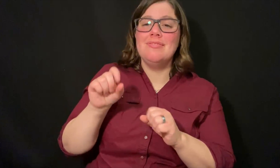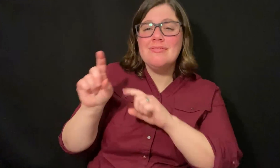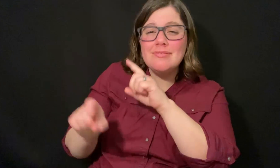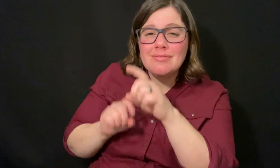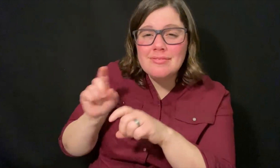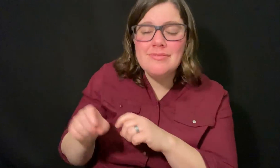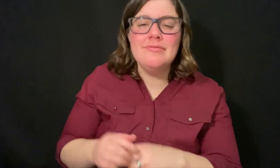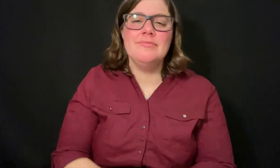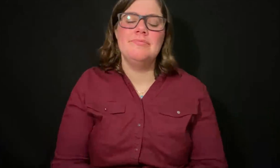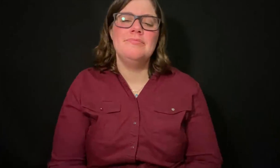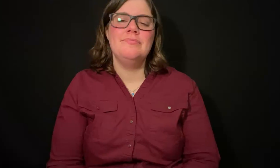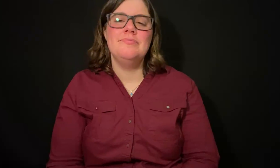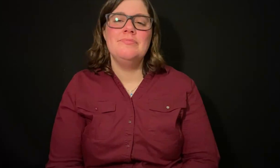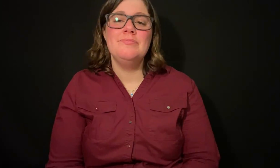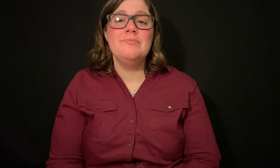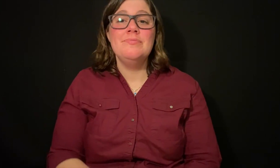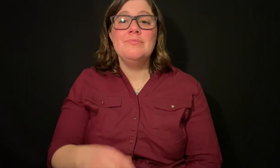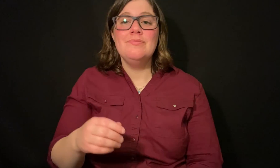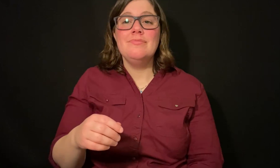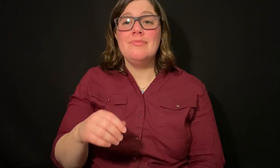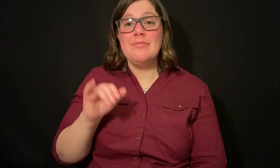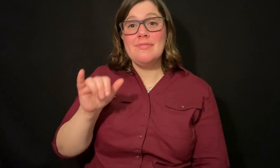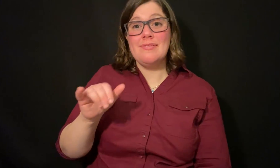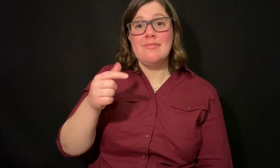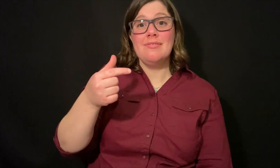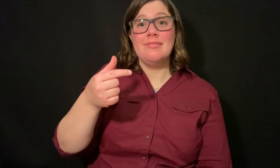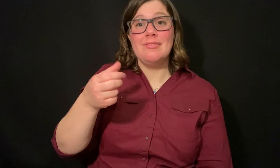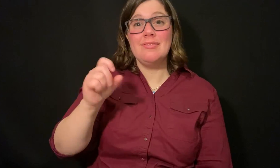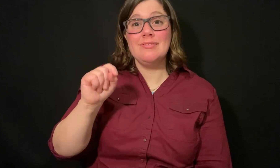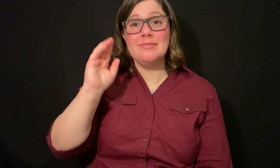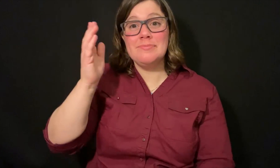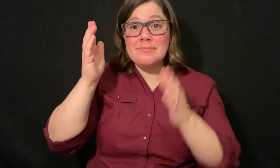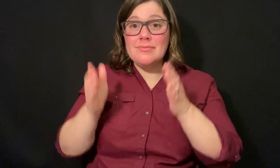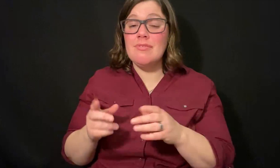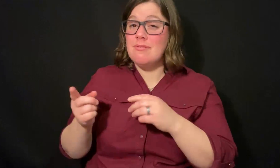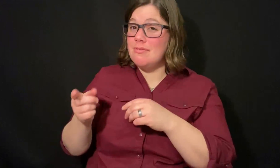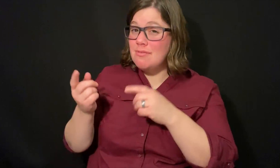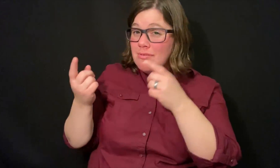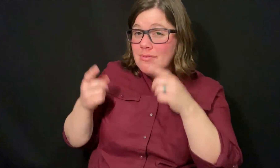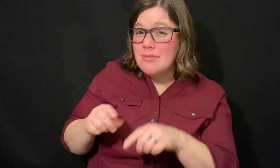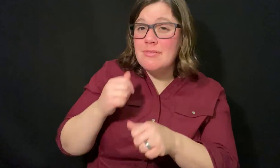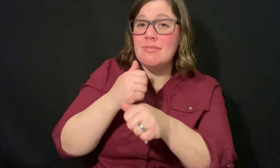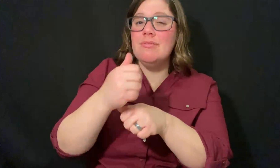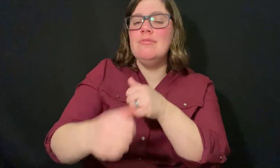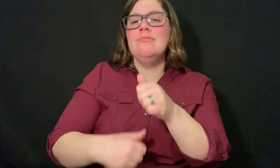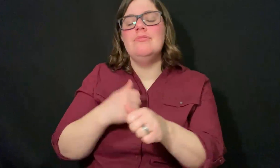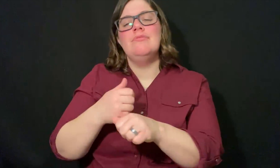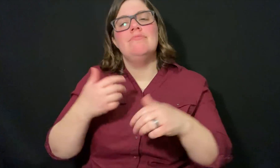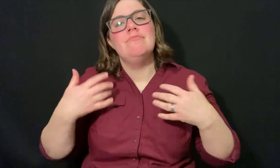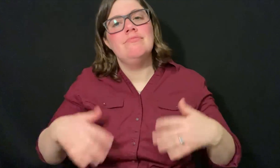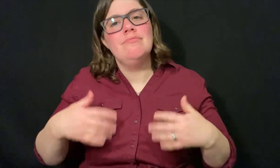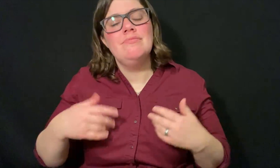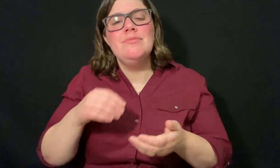Students can ask questions. If that guest speaker happens to be an alumni,